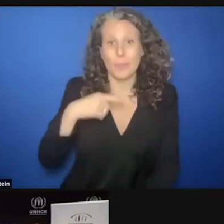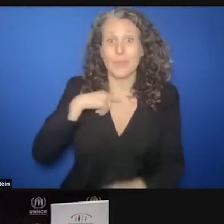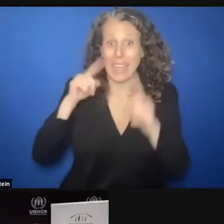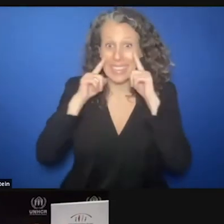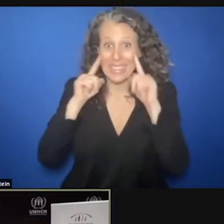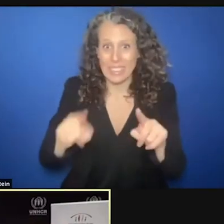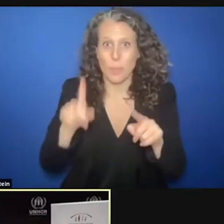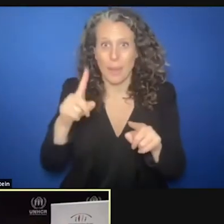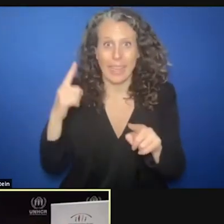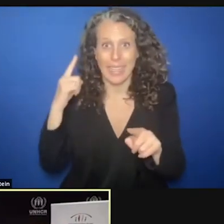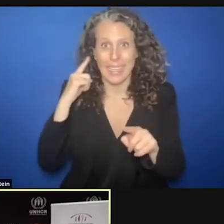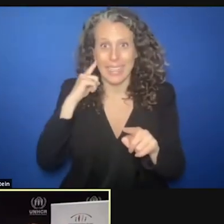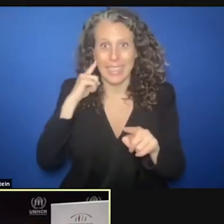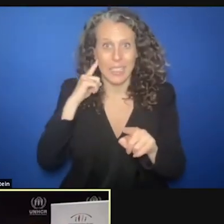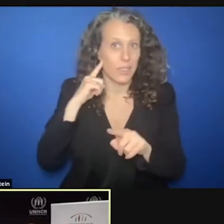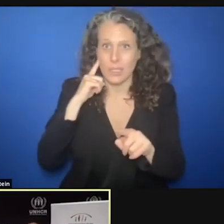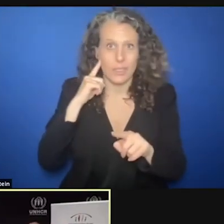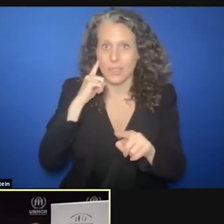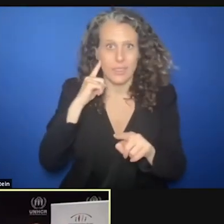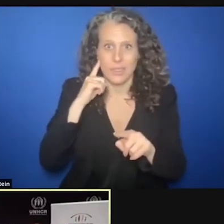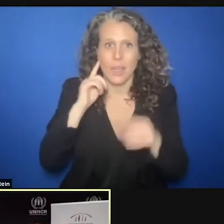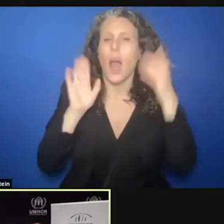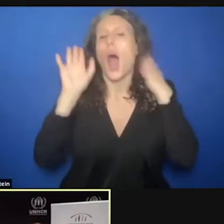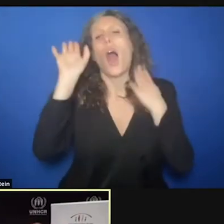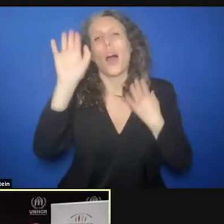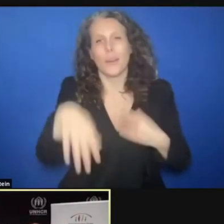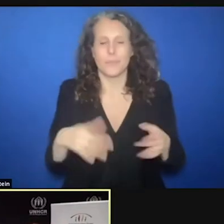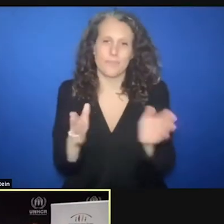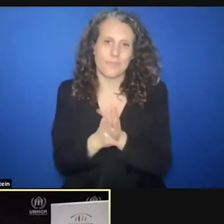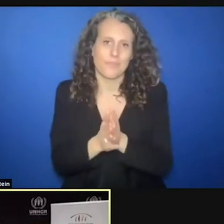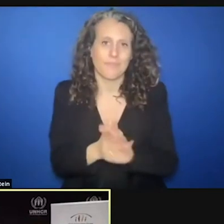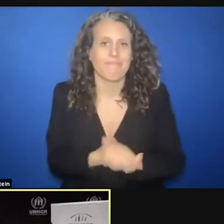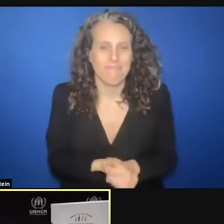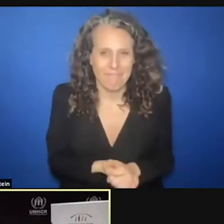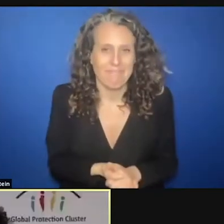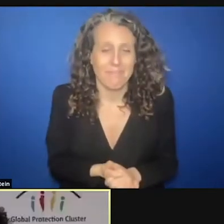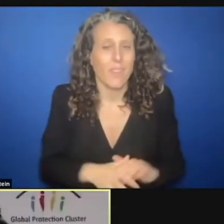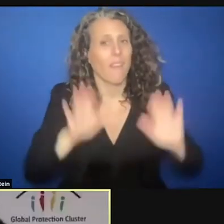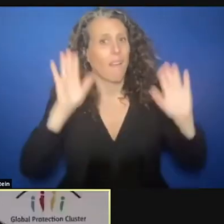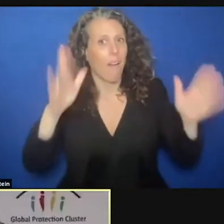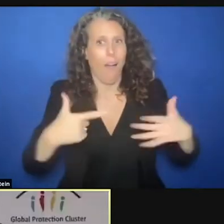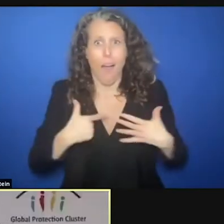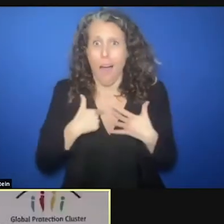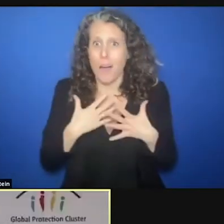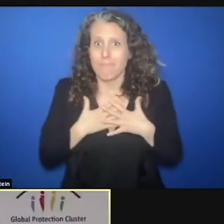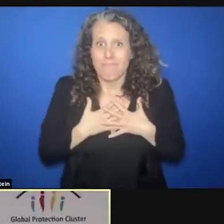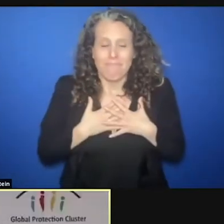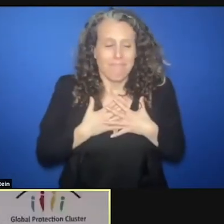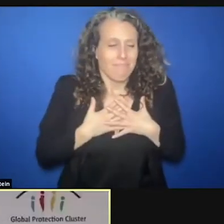I'm so pleased with this panel and these messages to be closing this